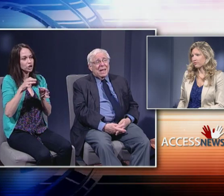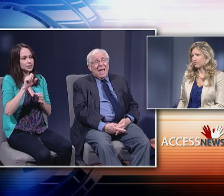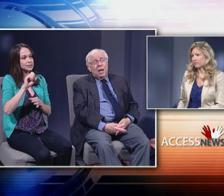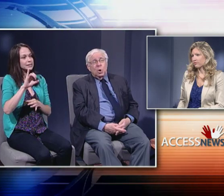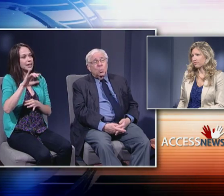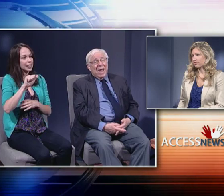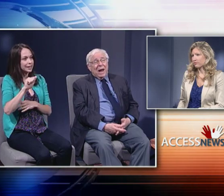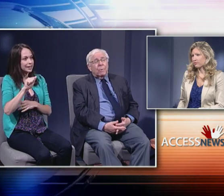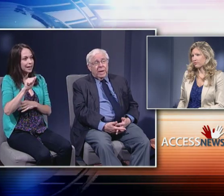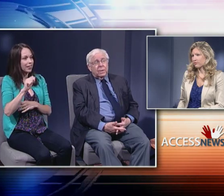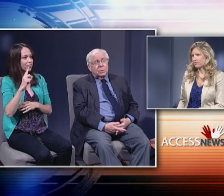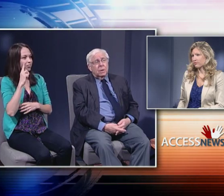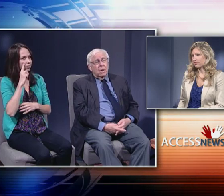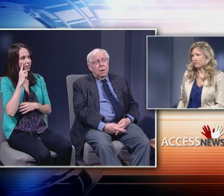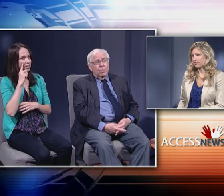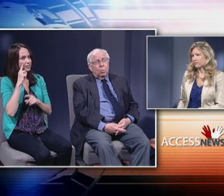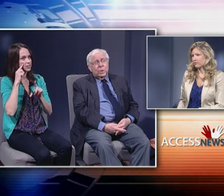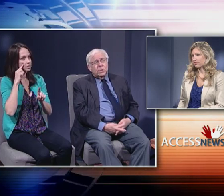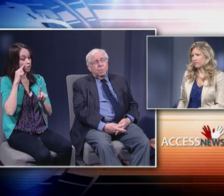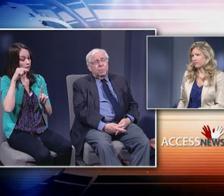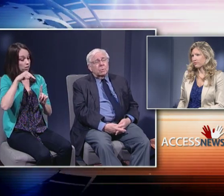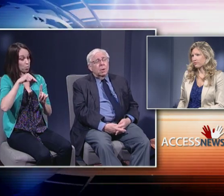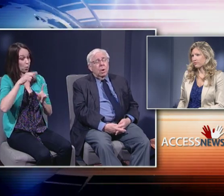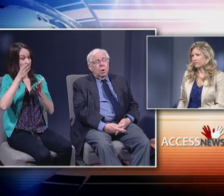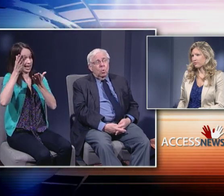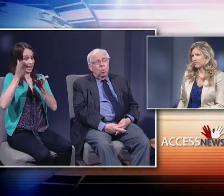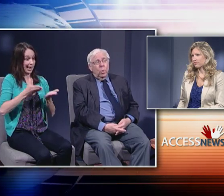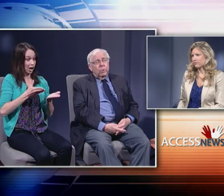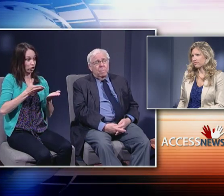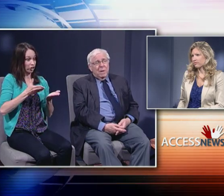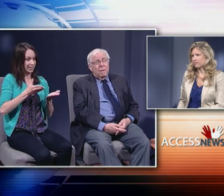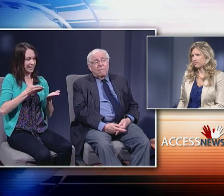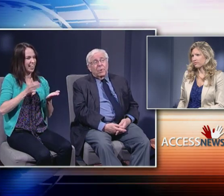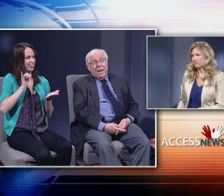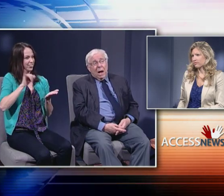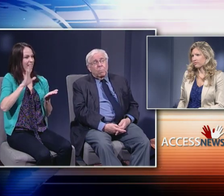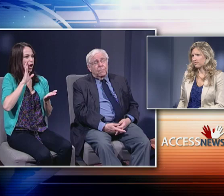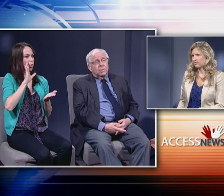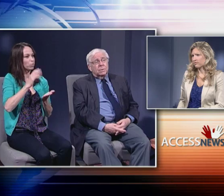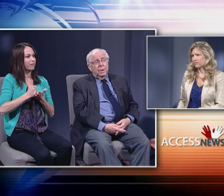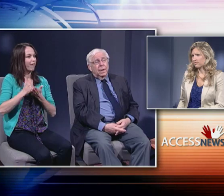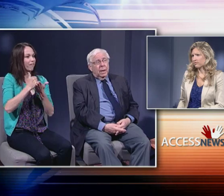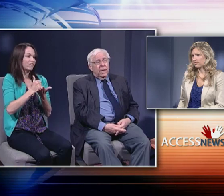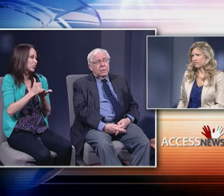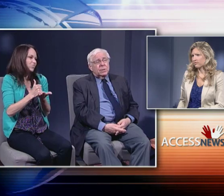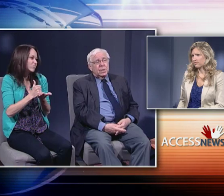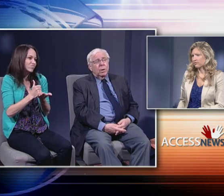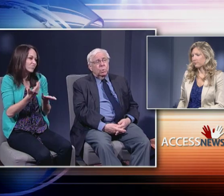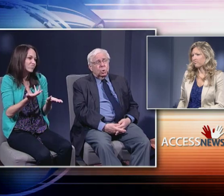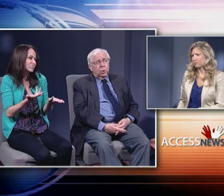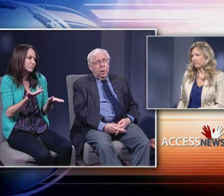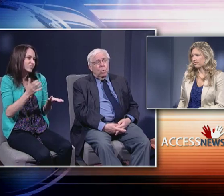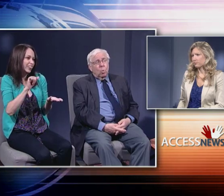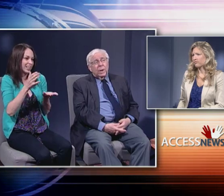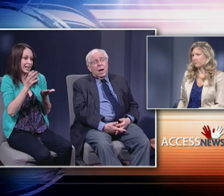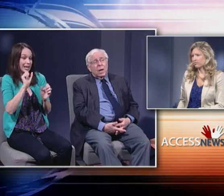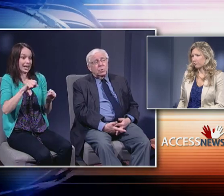"can you carry it" principle will be very helpful in distinguishing what kinds